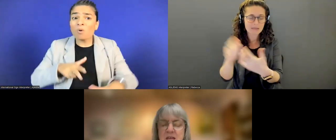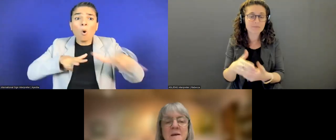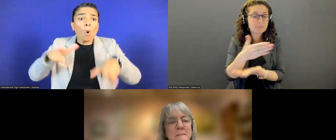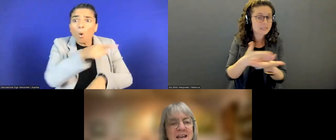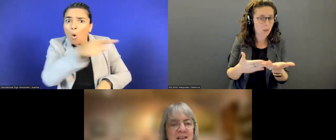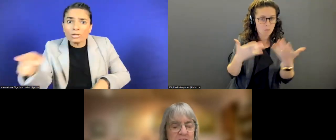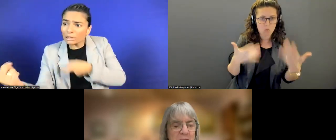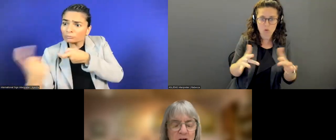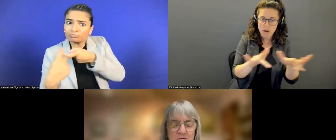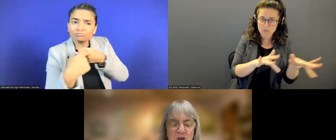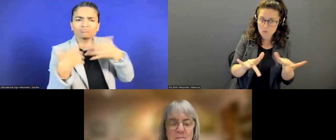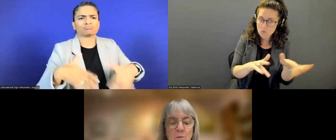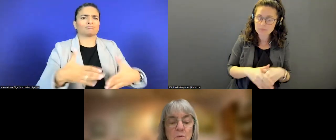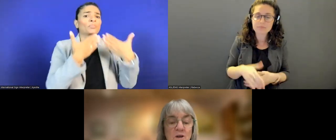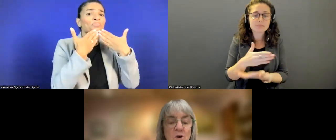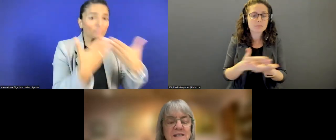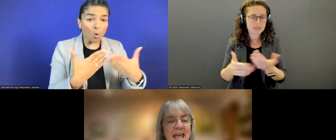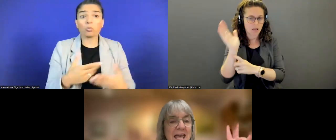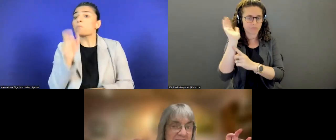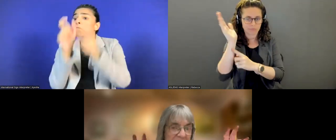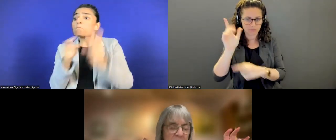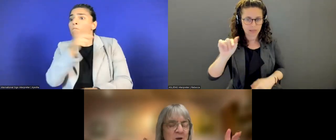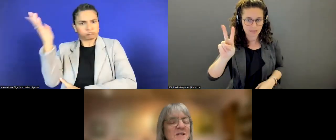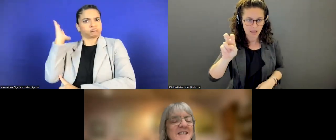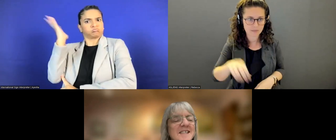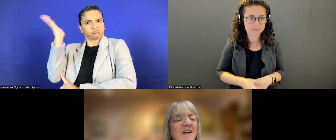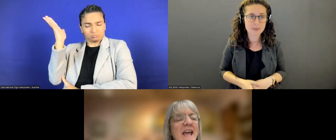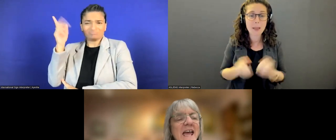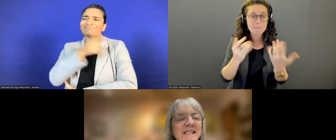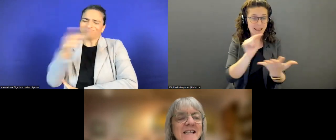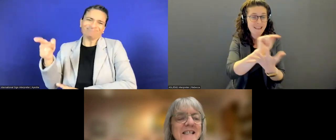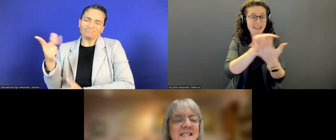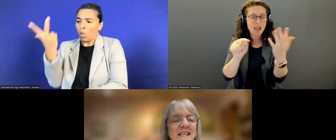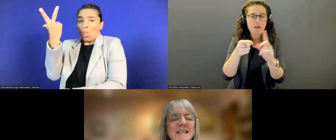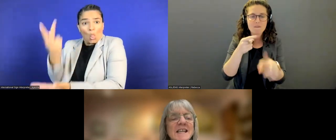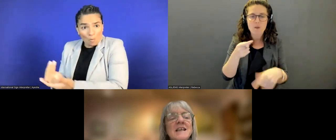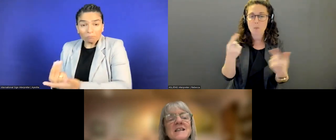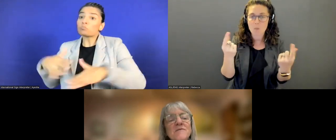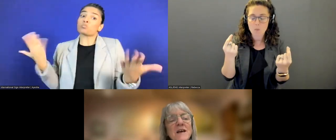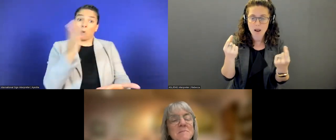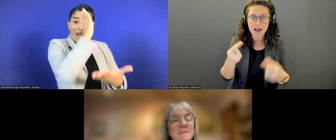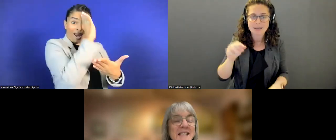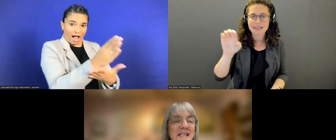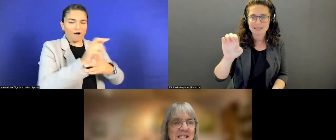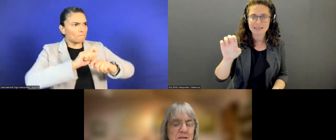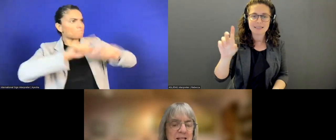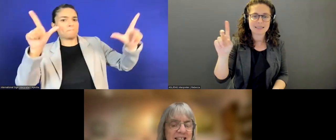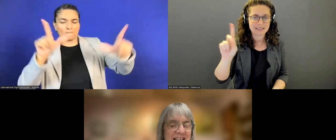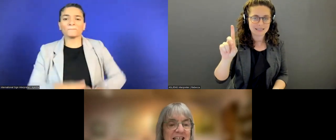Many of them are from what we call "EDDI" our Excellence in Development and Disability